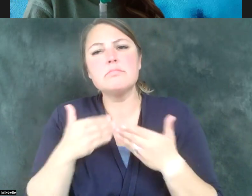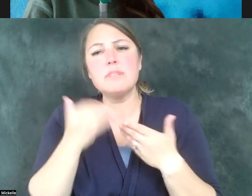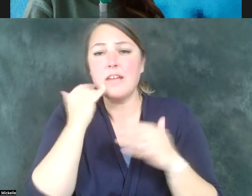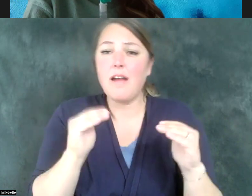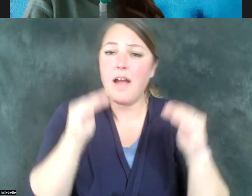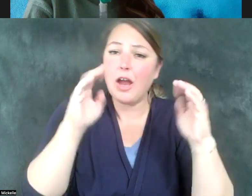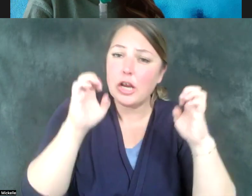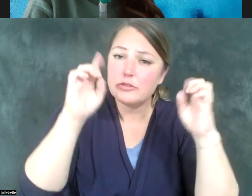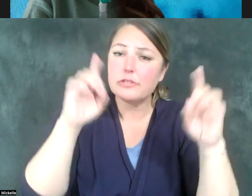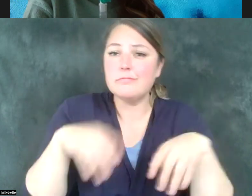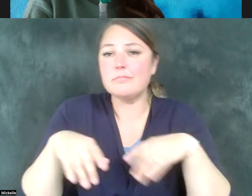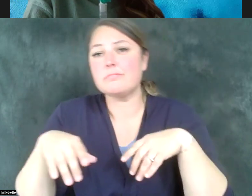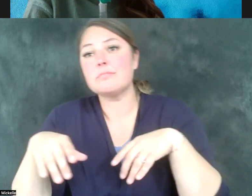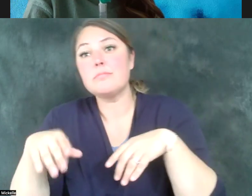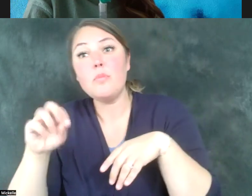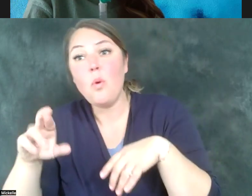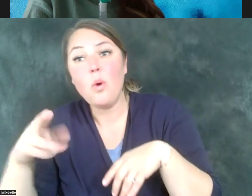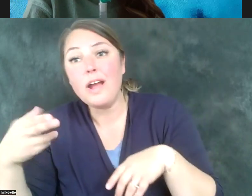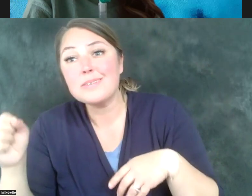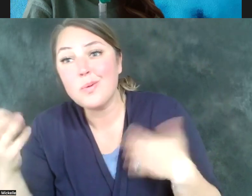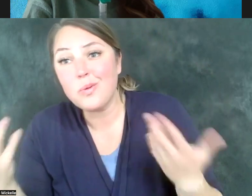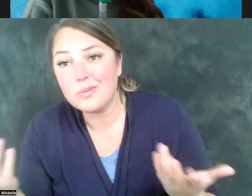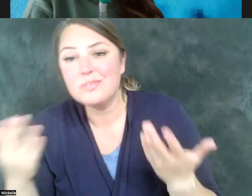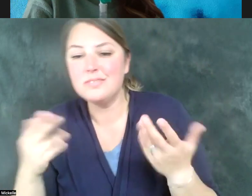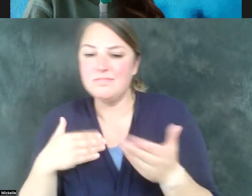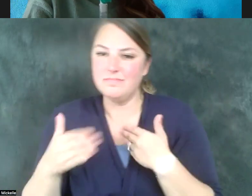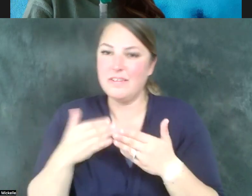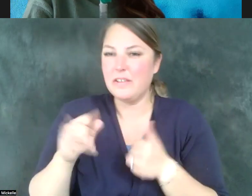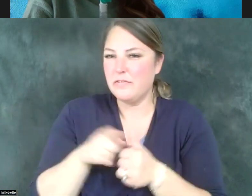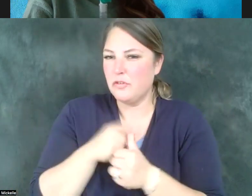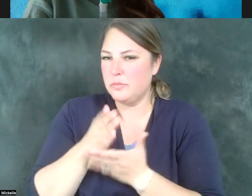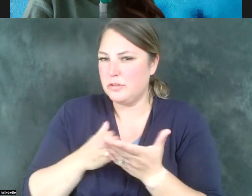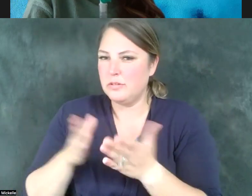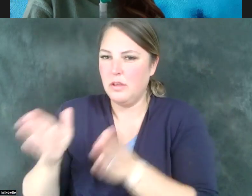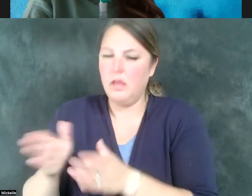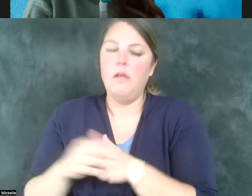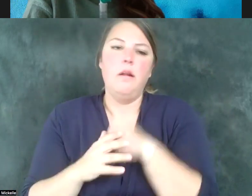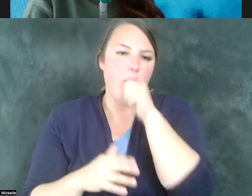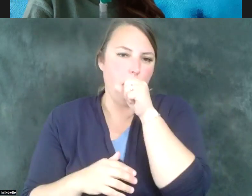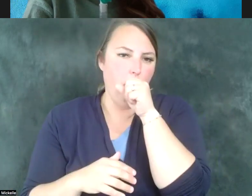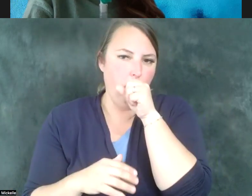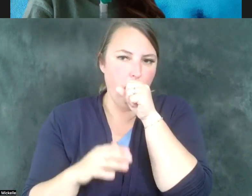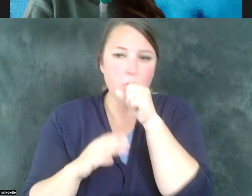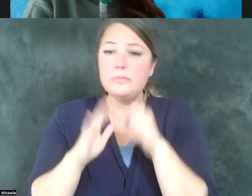schools to address those needs. That's the first part. So I would want to listen carefully. I think what's important is,